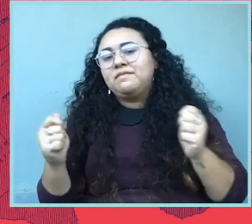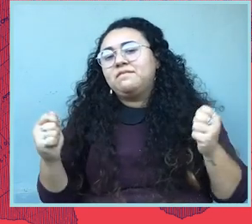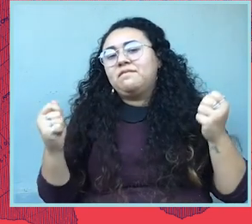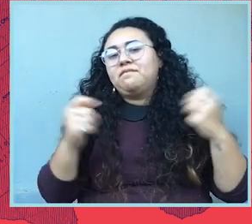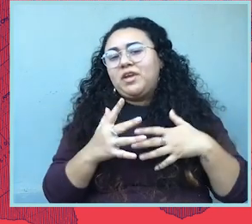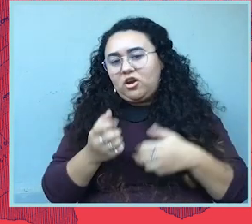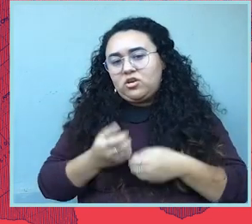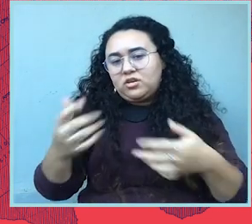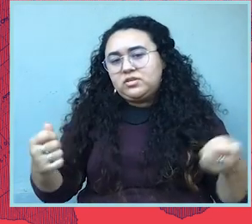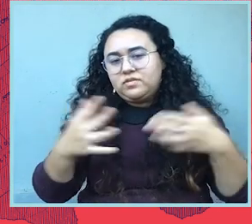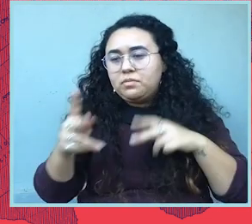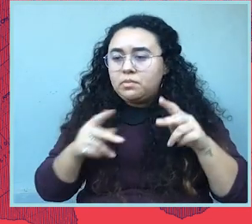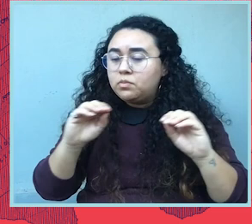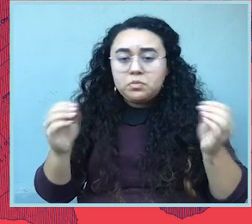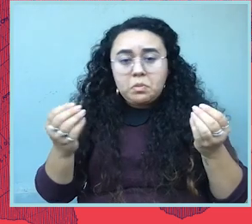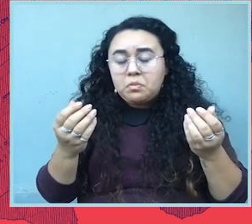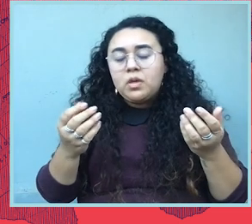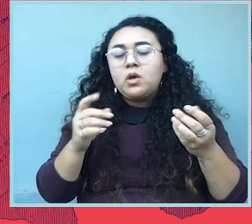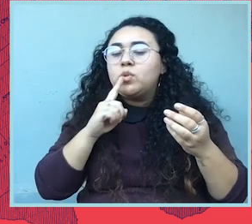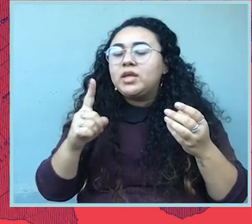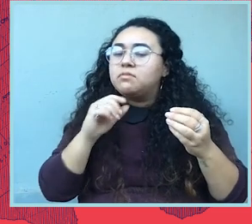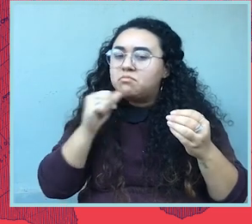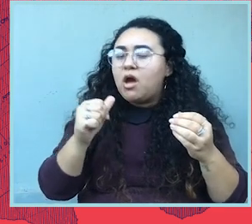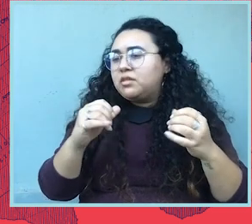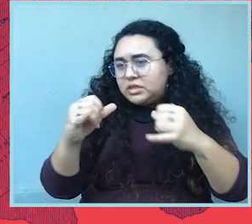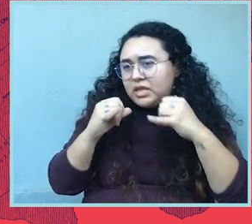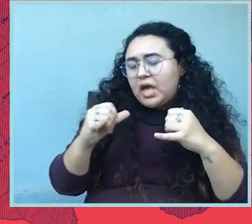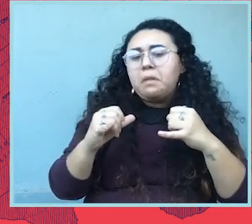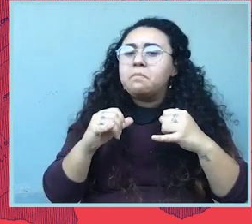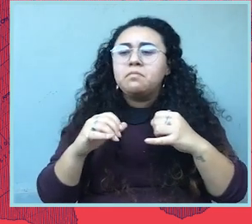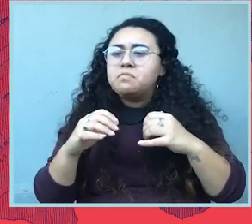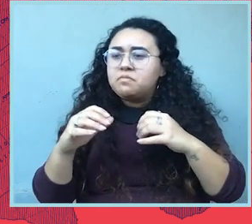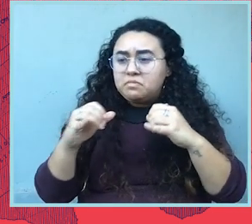The people who don't have the same values as us are using both of those tactics to push